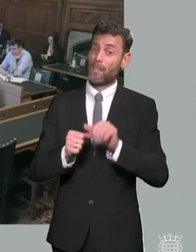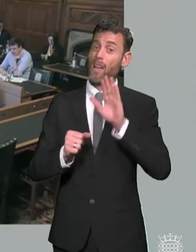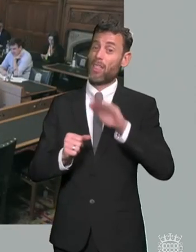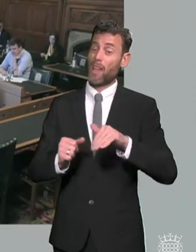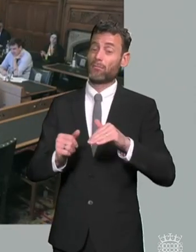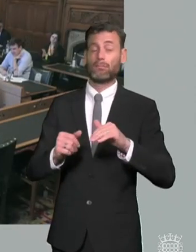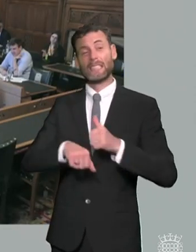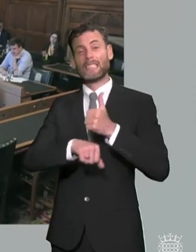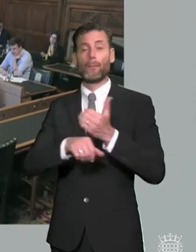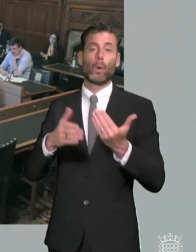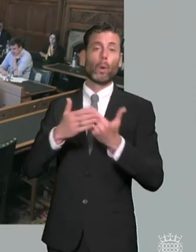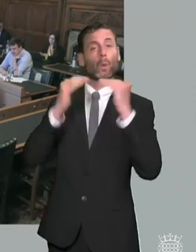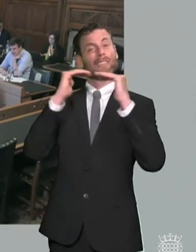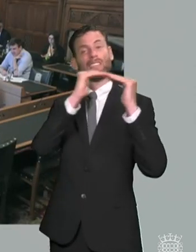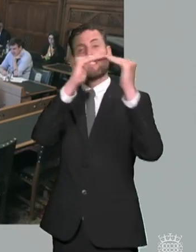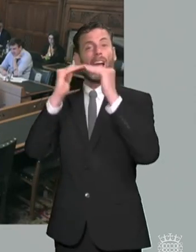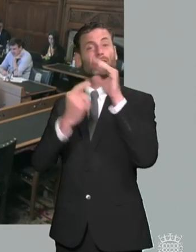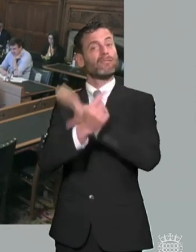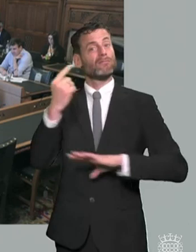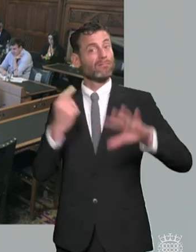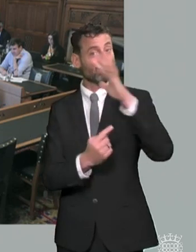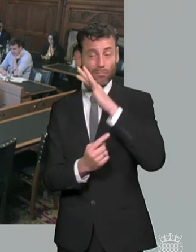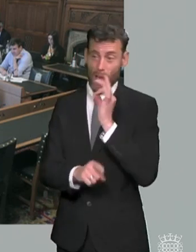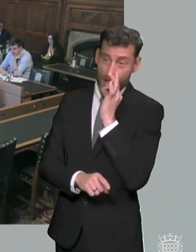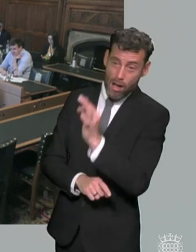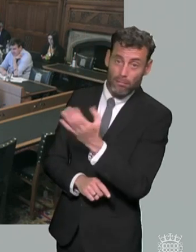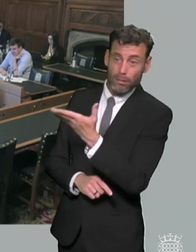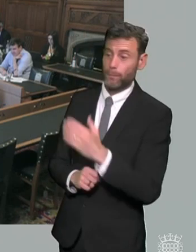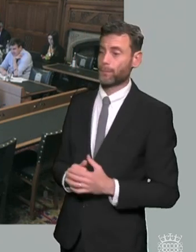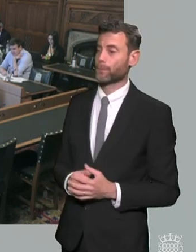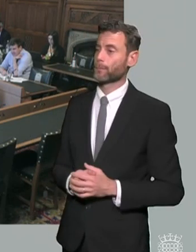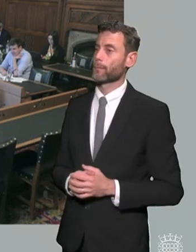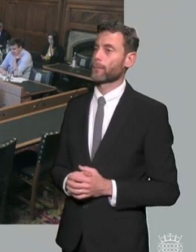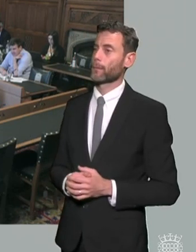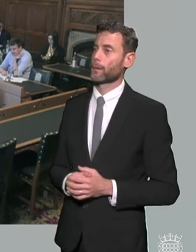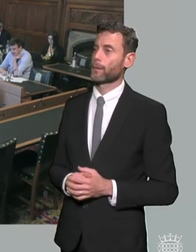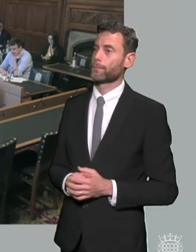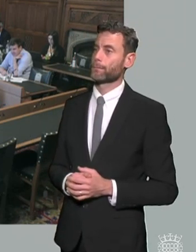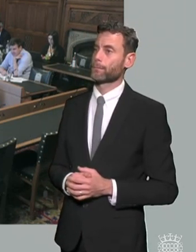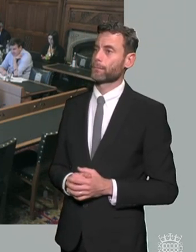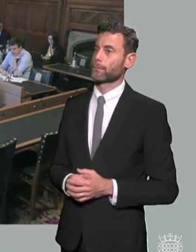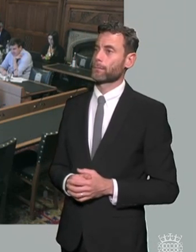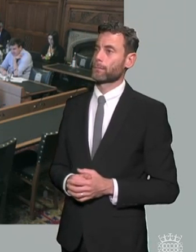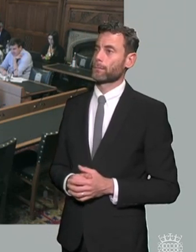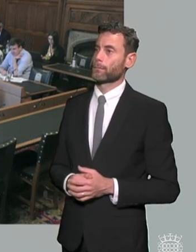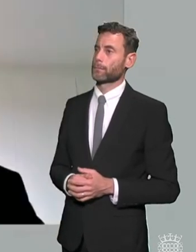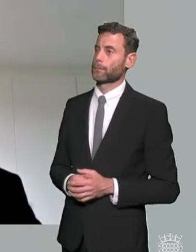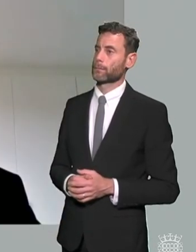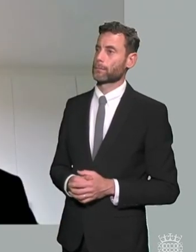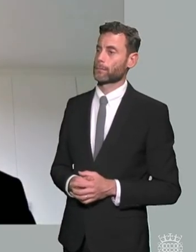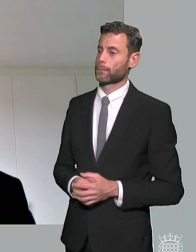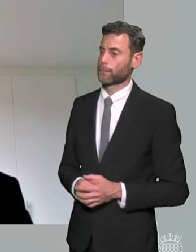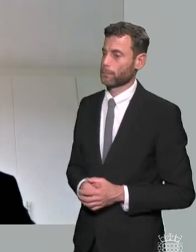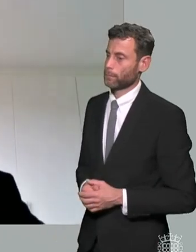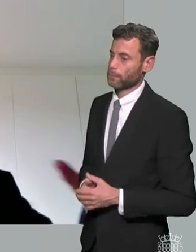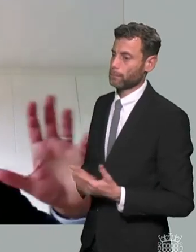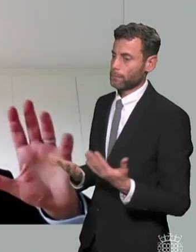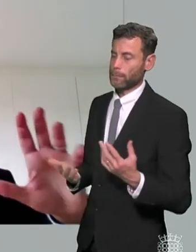i'll start with you um michael please um i think the problem you describe of the local